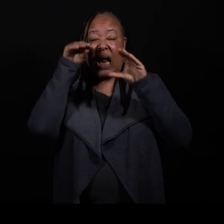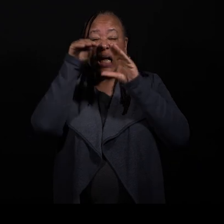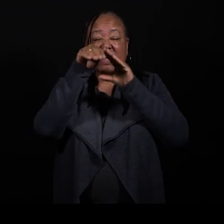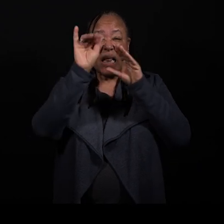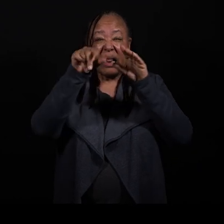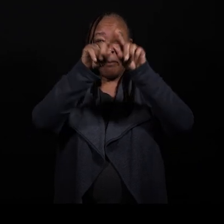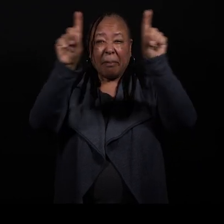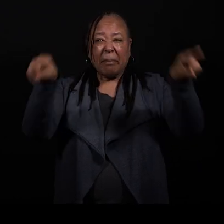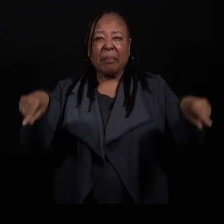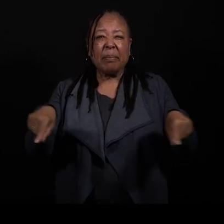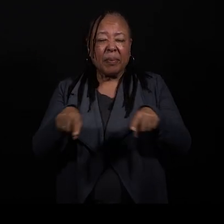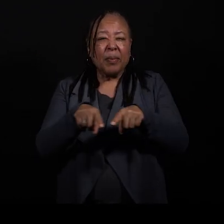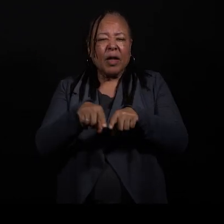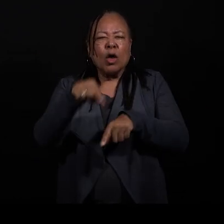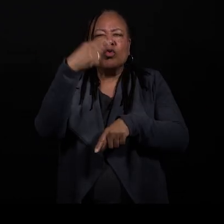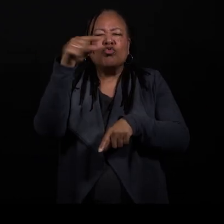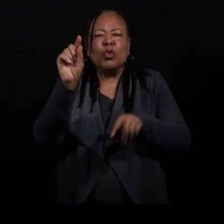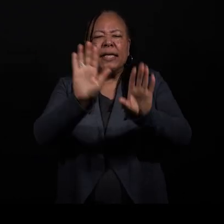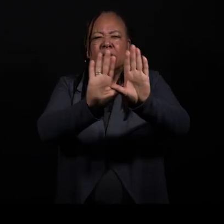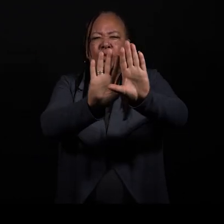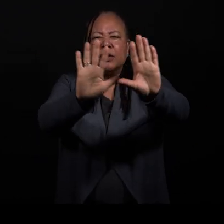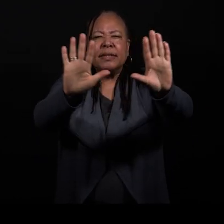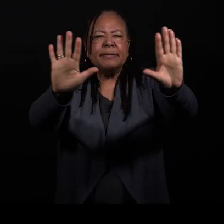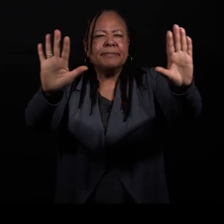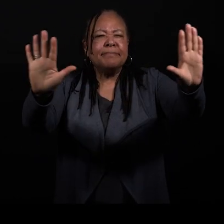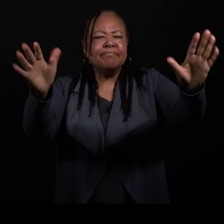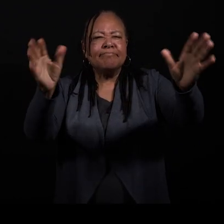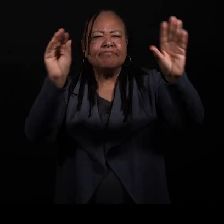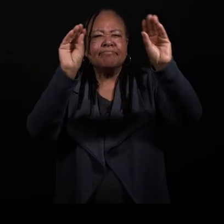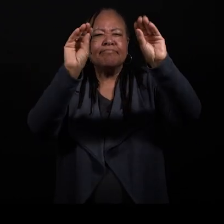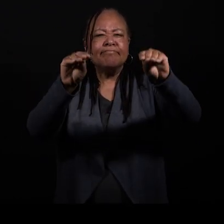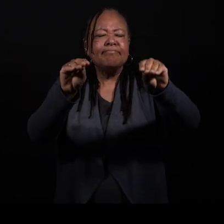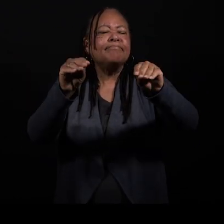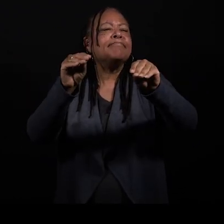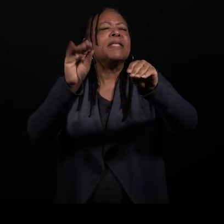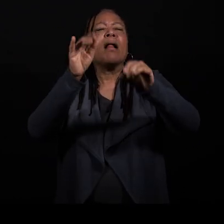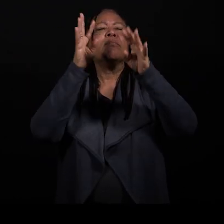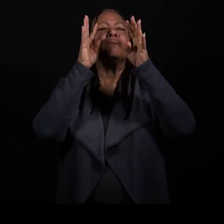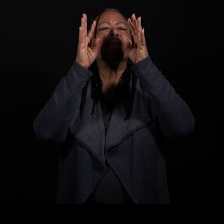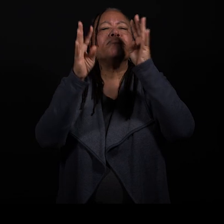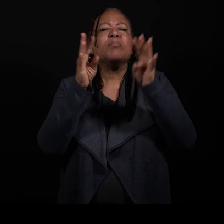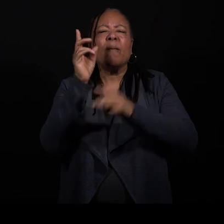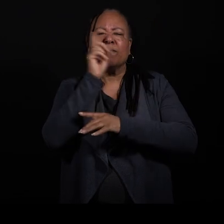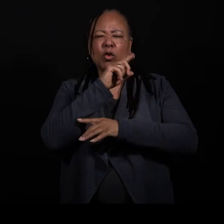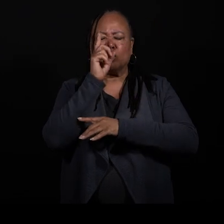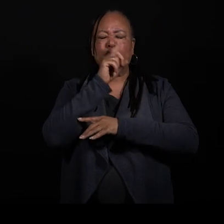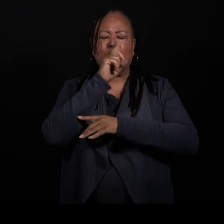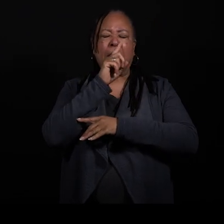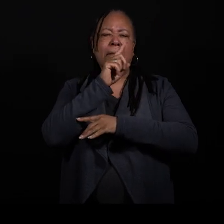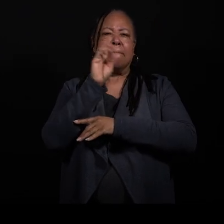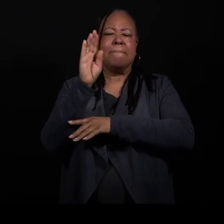there is a green screen that's installed that creates a kind of artificial back wall